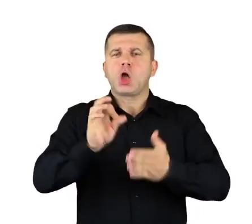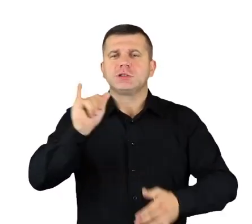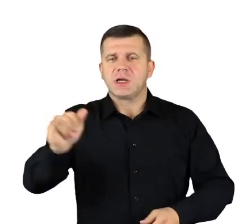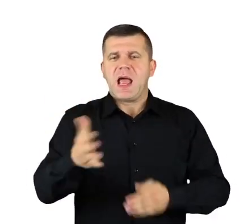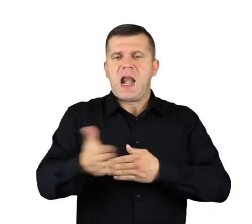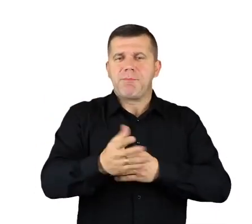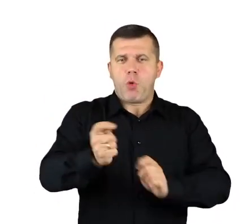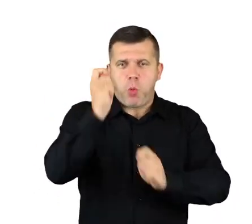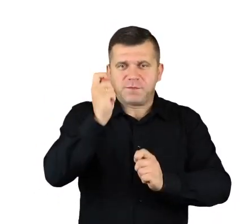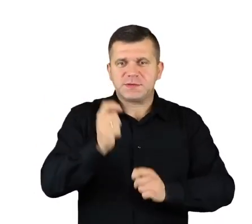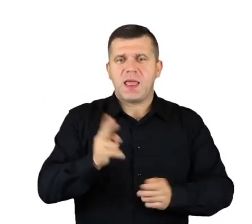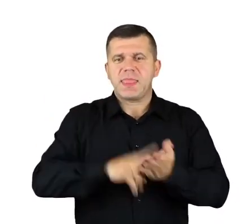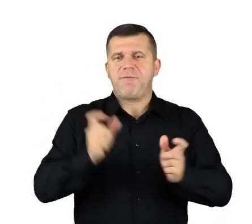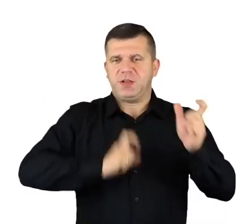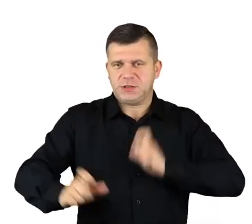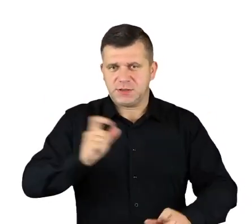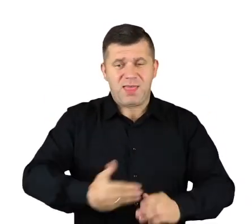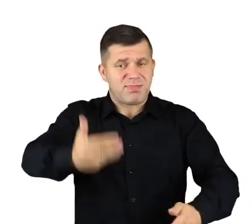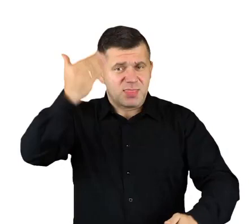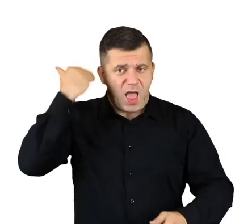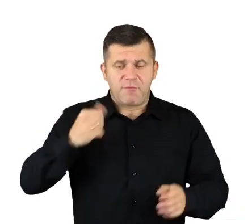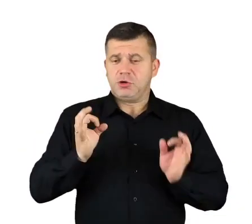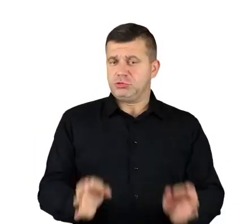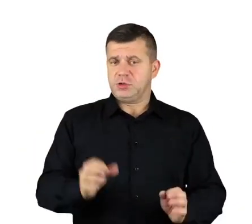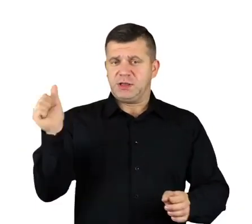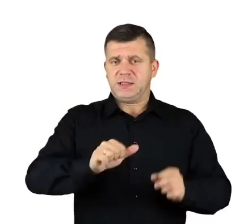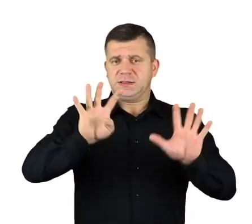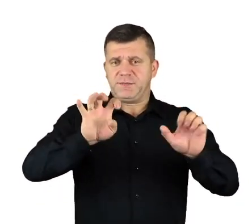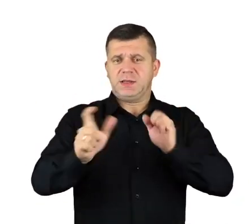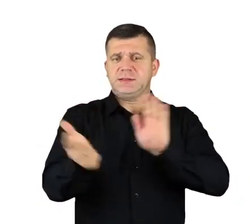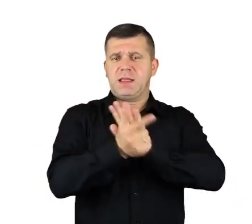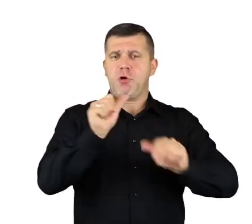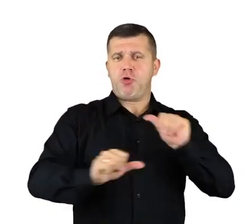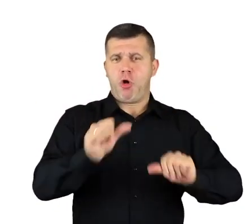"Rybołówstwo i rybołówcy na Wiśle. Dawniej a dziś" from 1917